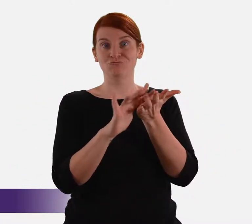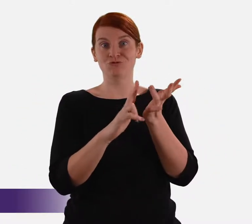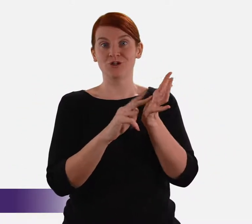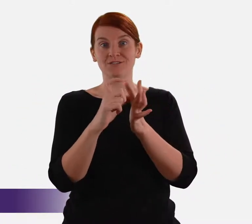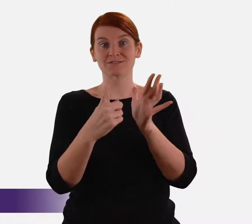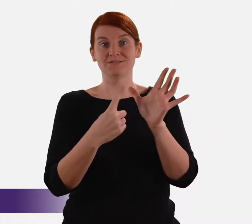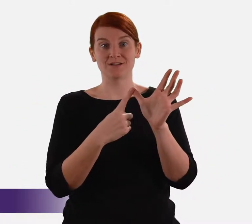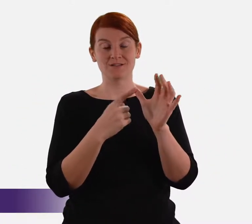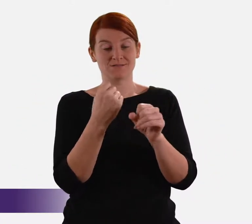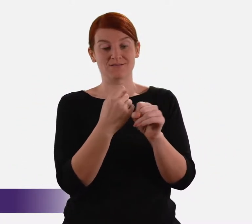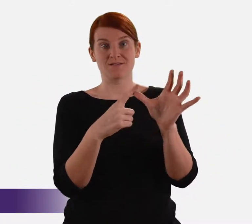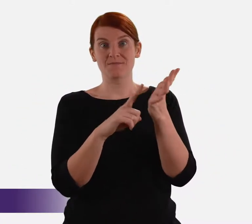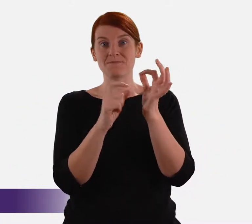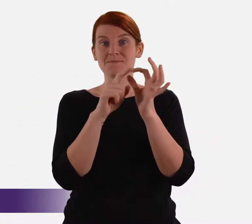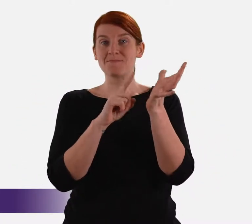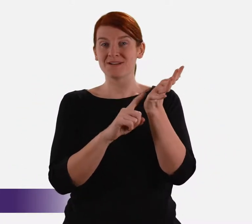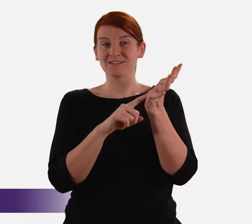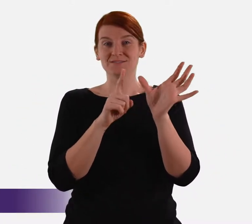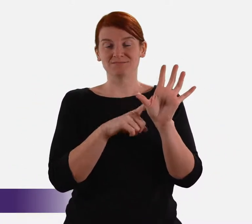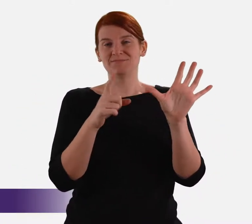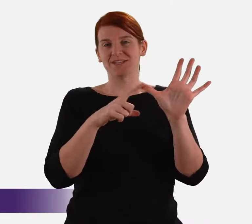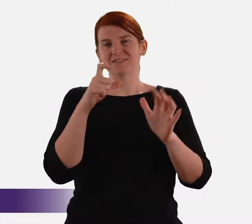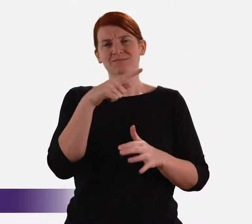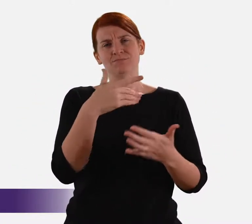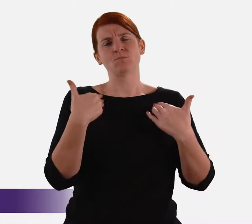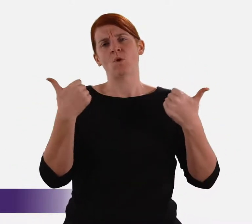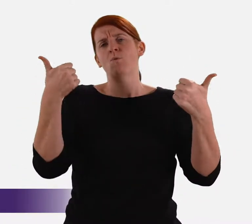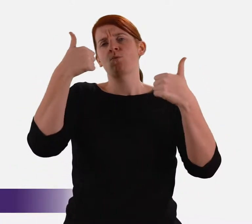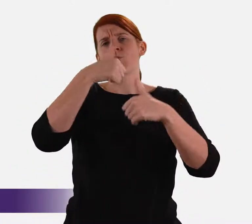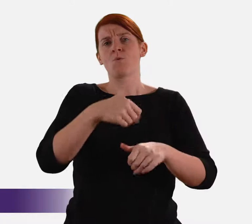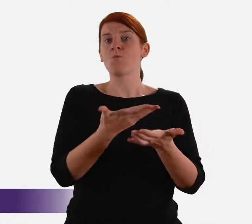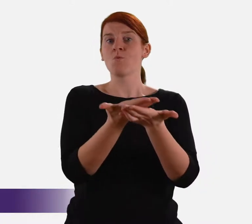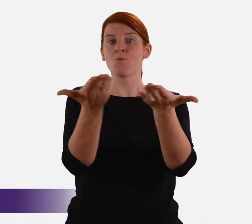• Commissioner Rhonda Galbally AC is well known to all of you